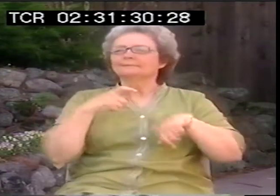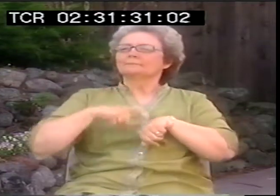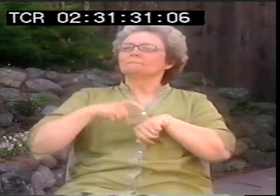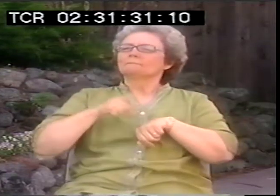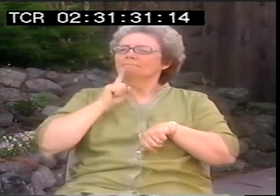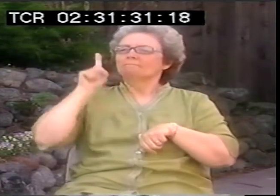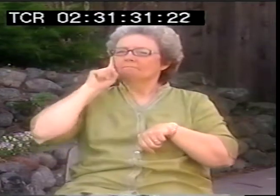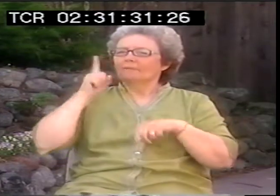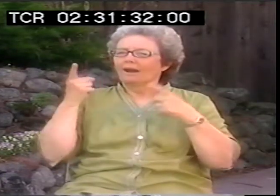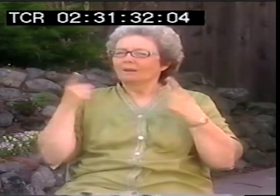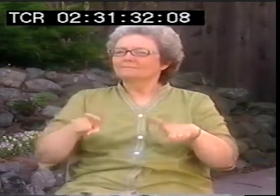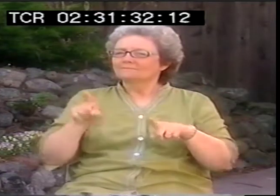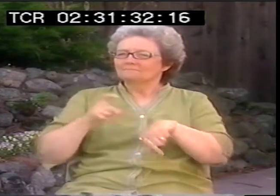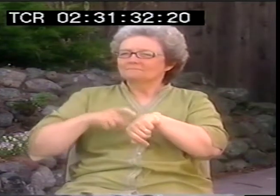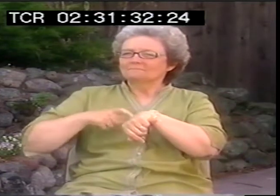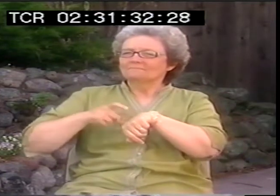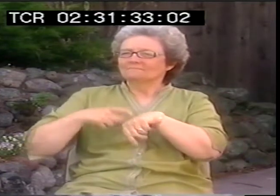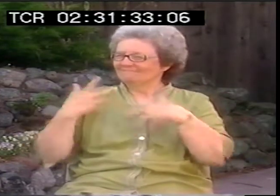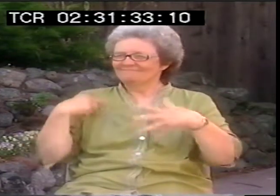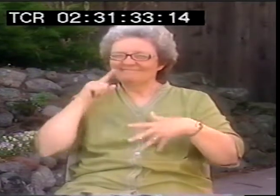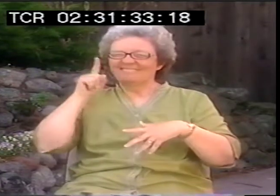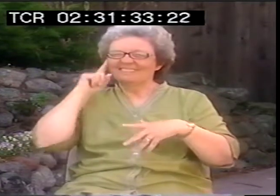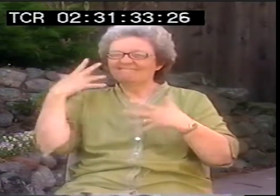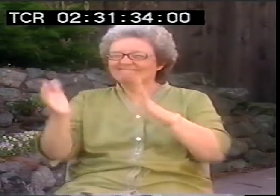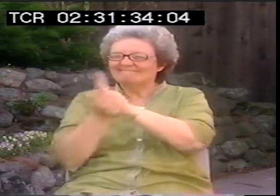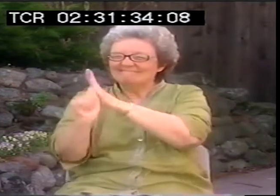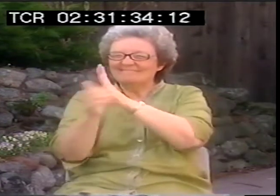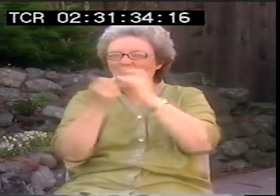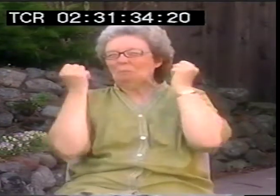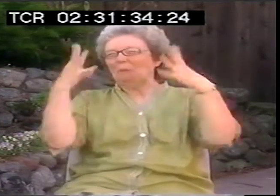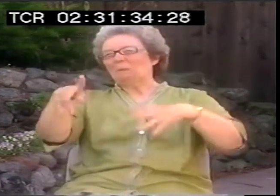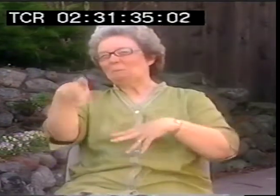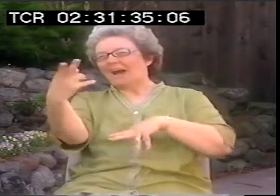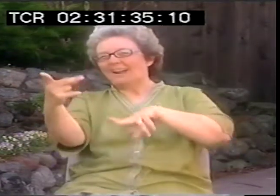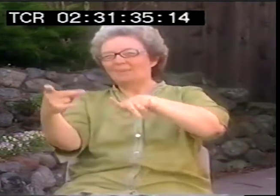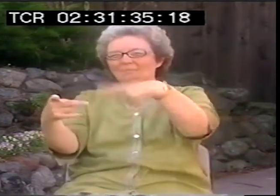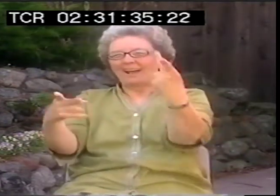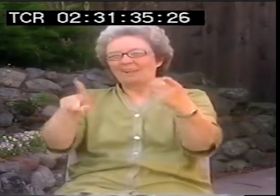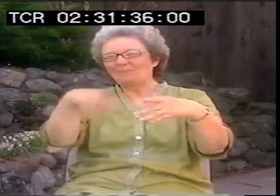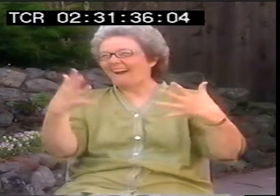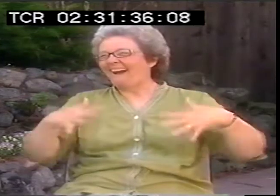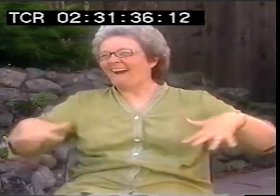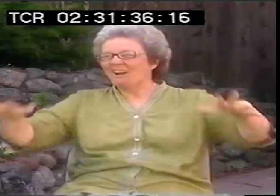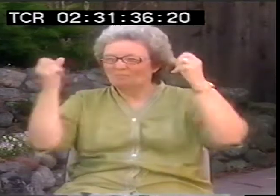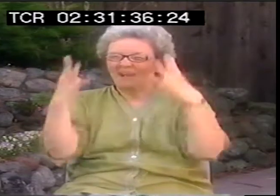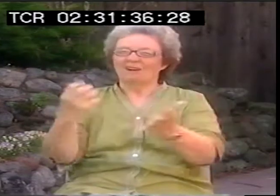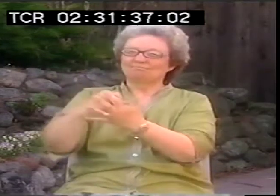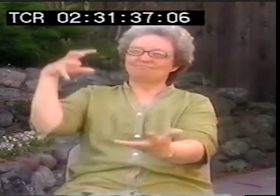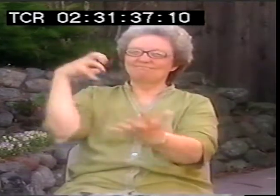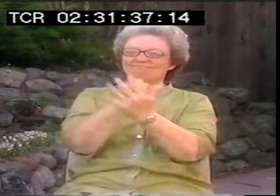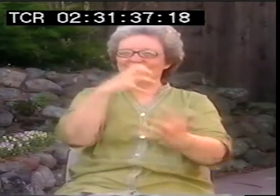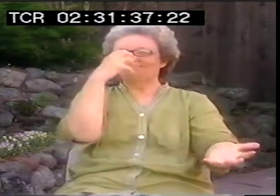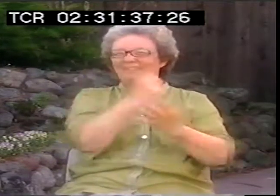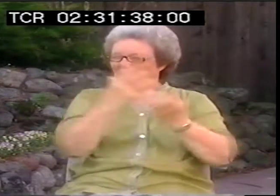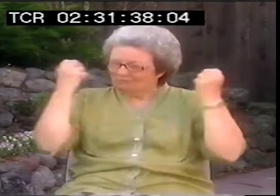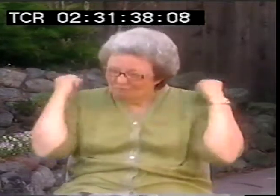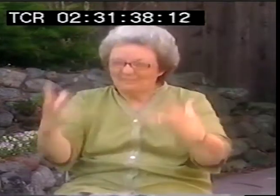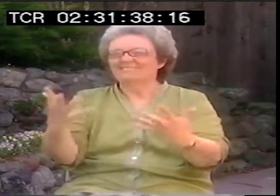and undergo those changes and try to make them occur. There are so many deaf PhDs out there now. So many deaf people are becoming more and more affluent.